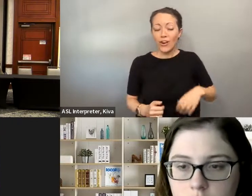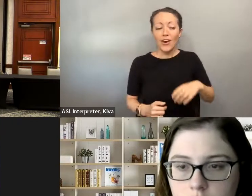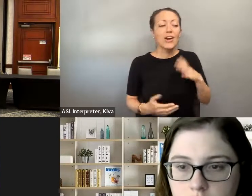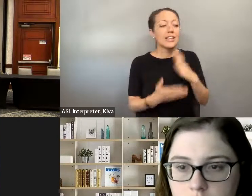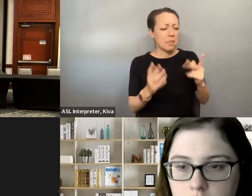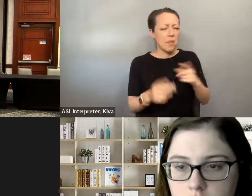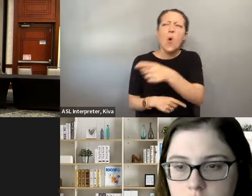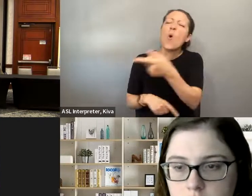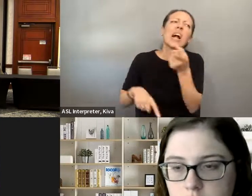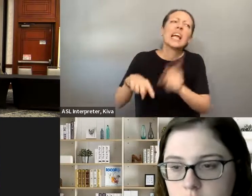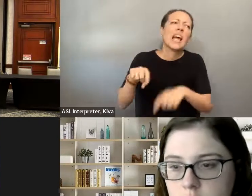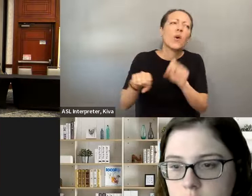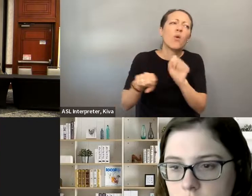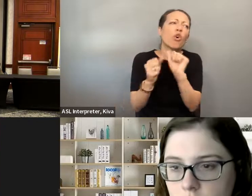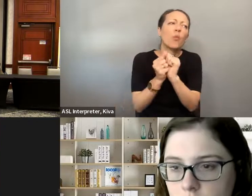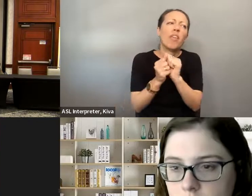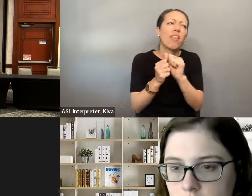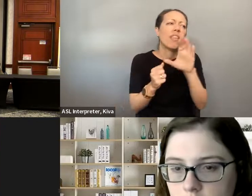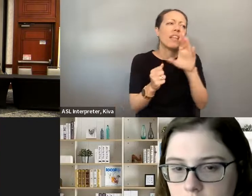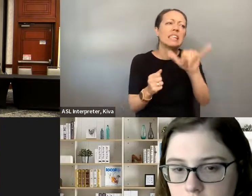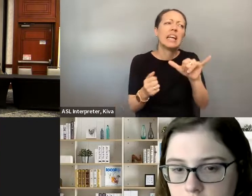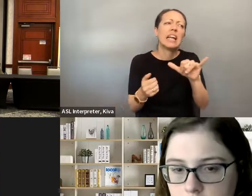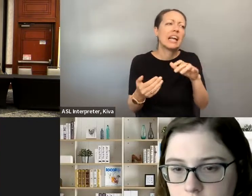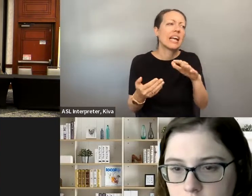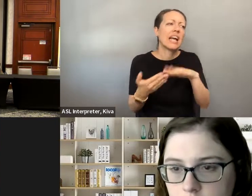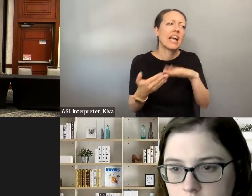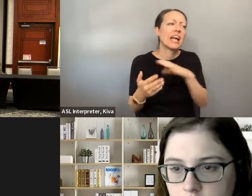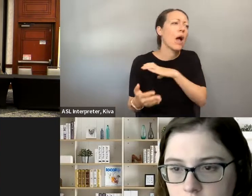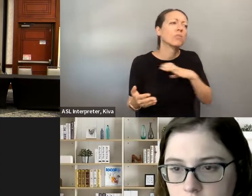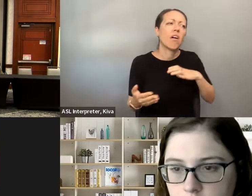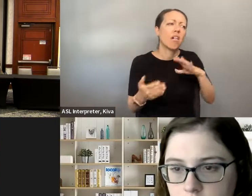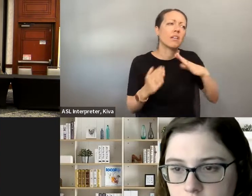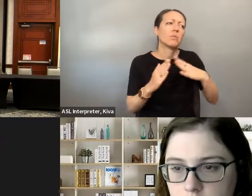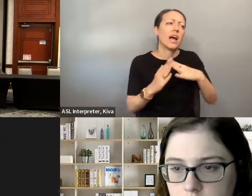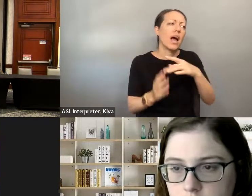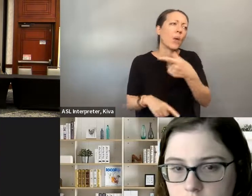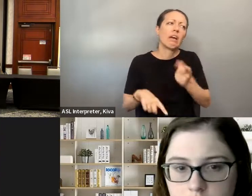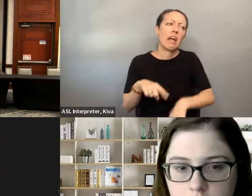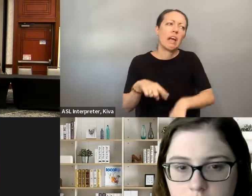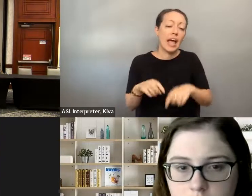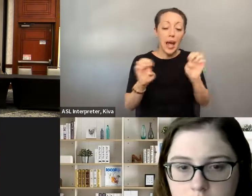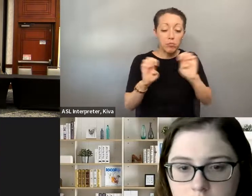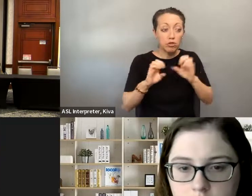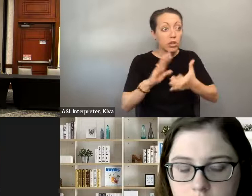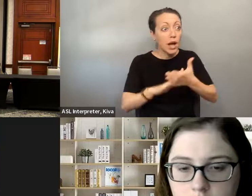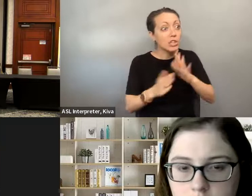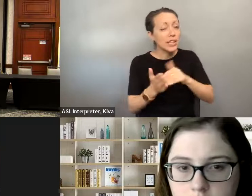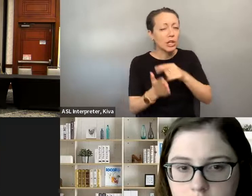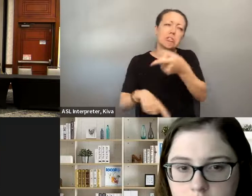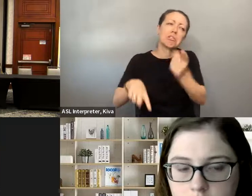» One of the things that I had happen in my last race when I ran for mayor, they said oh, she won't be able to work with